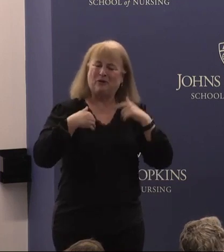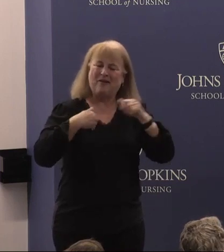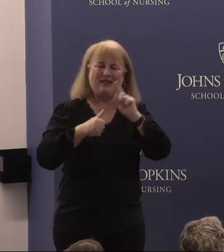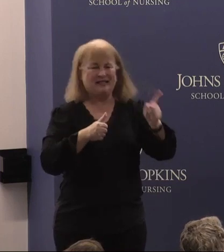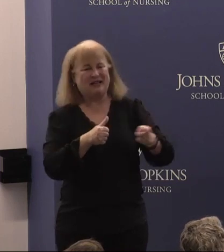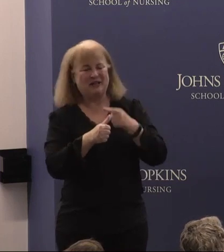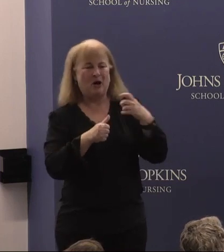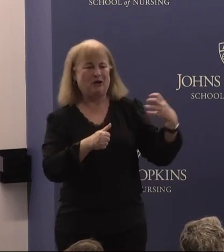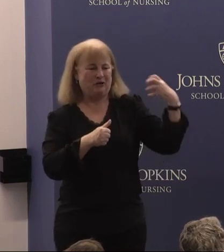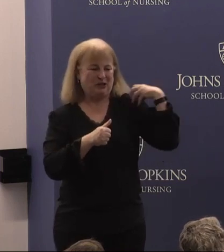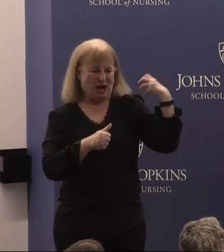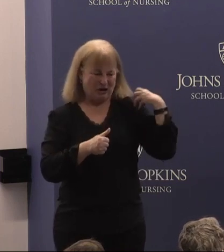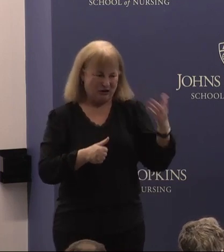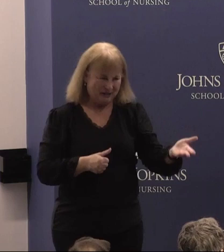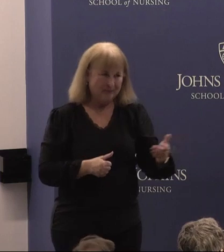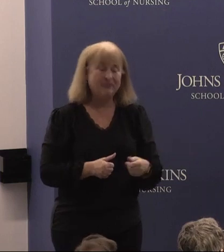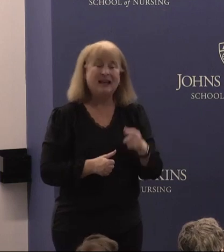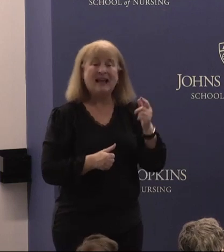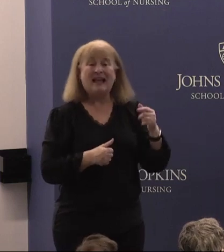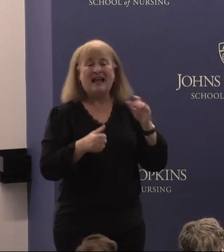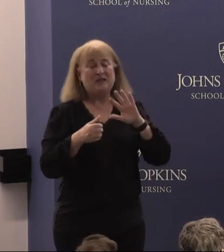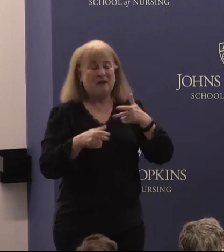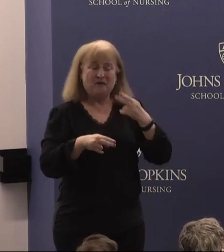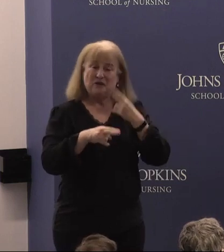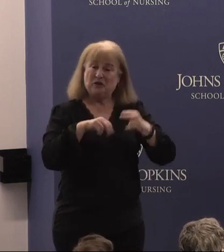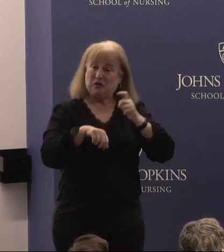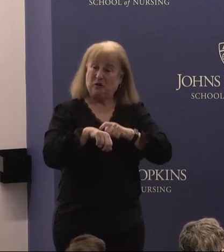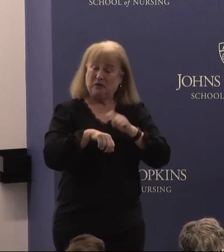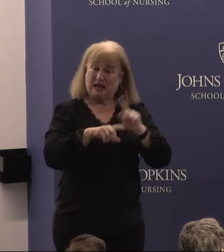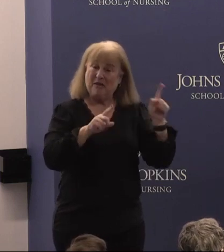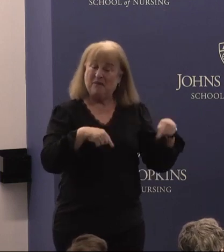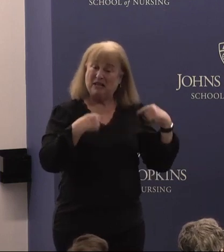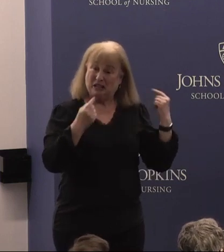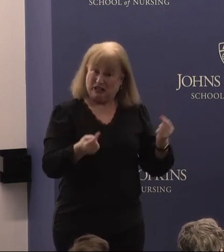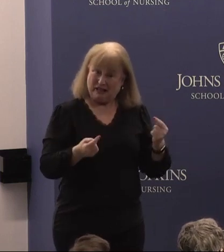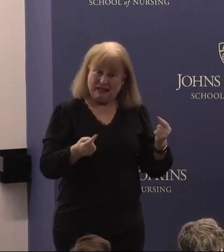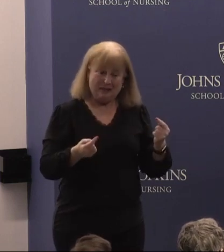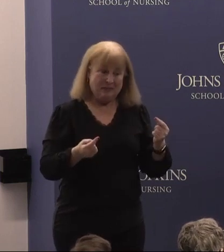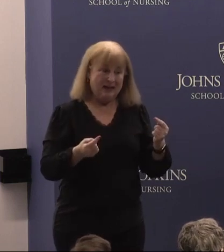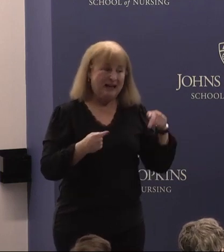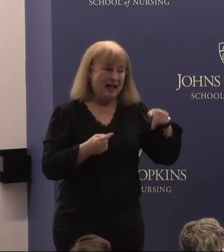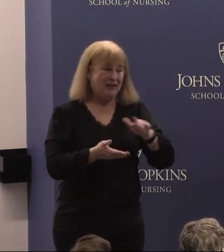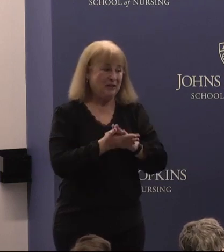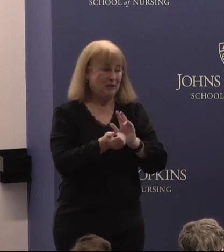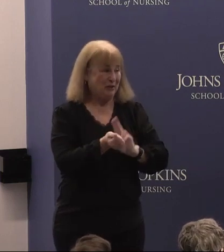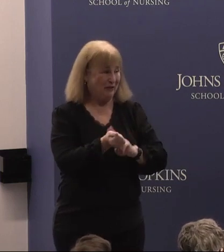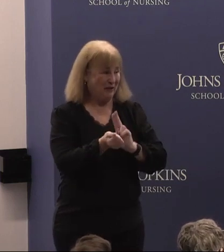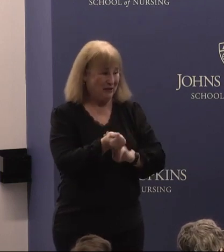chair. In the relatively short time that she has been, uh, at the School of Nursing, Dr.